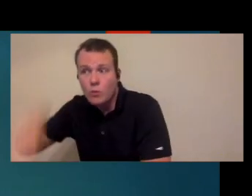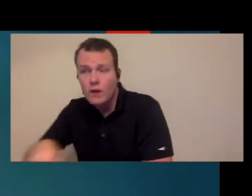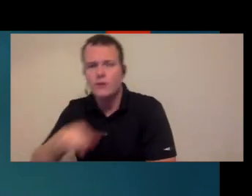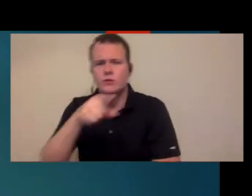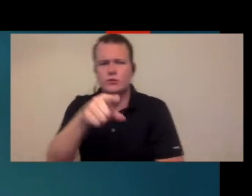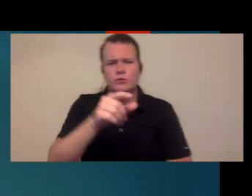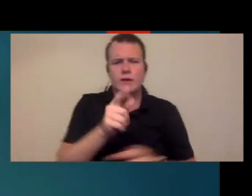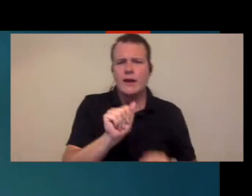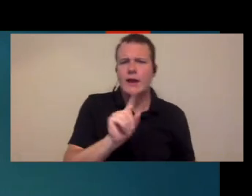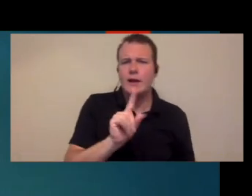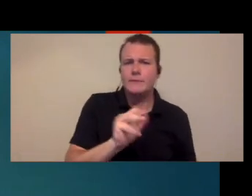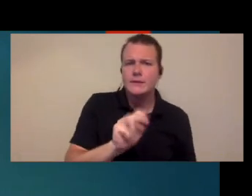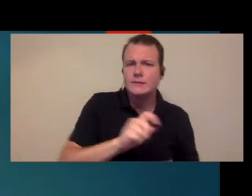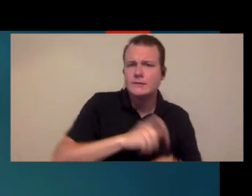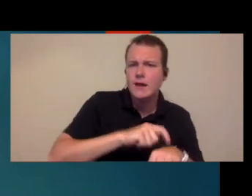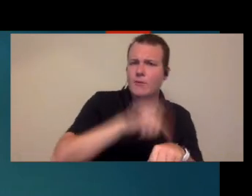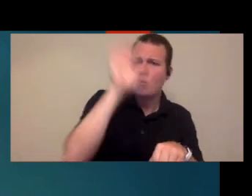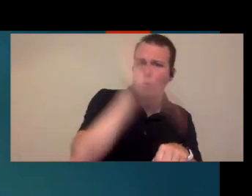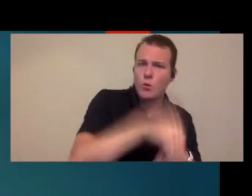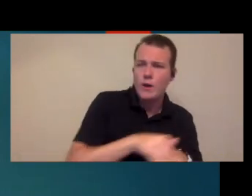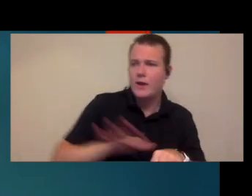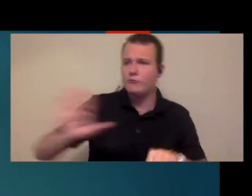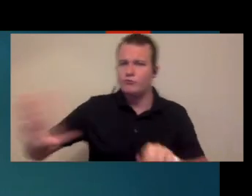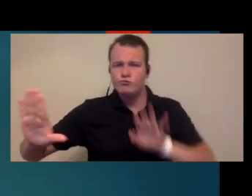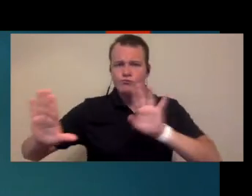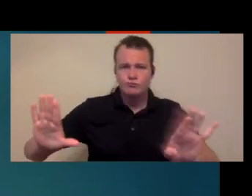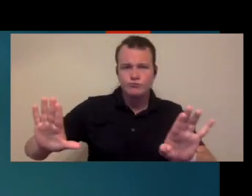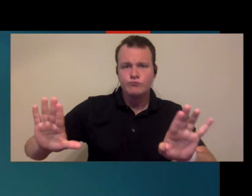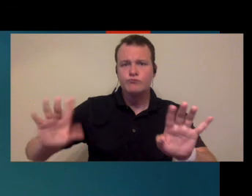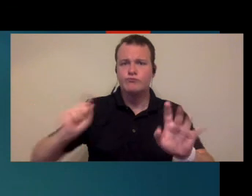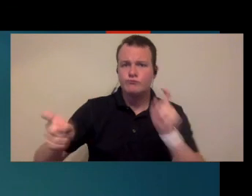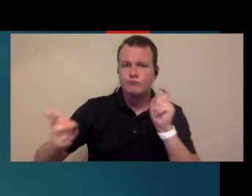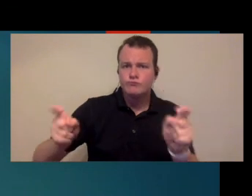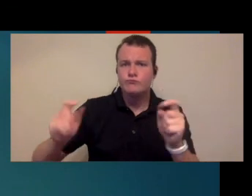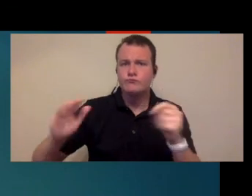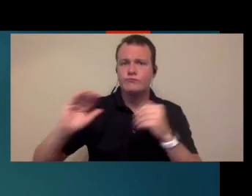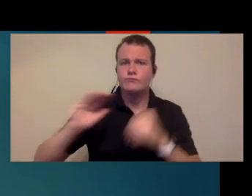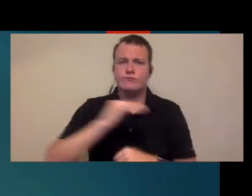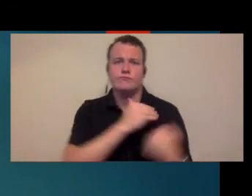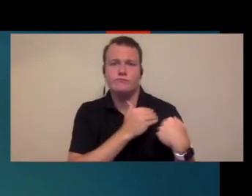getting handle more the administrative time and if it's set up that way you've